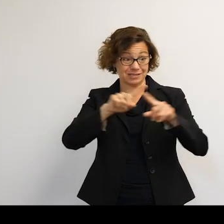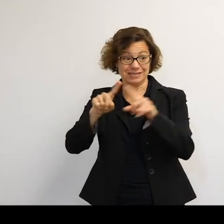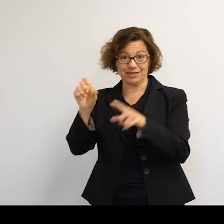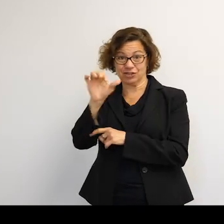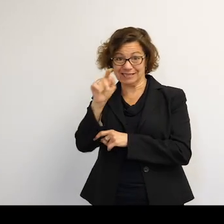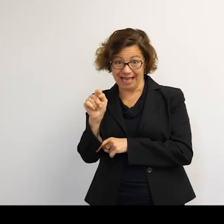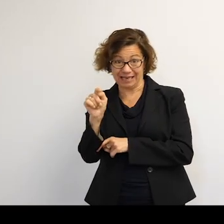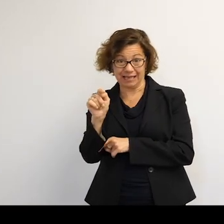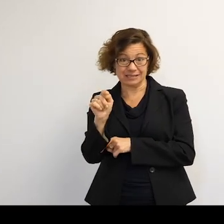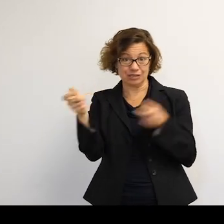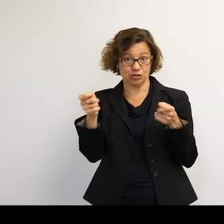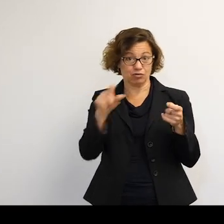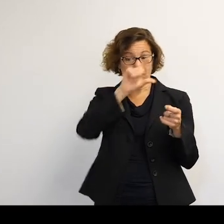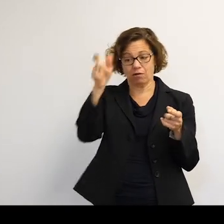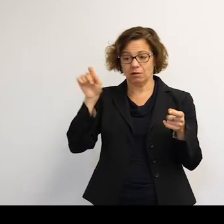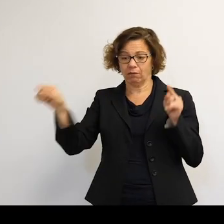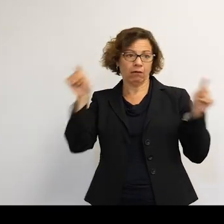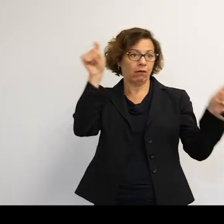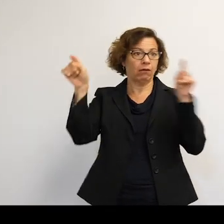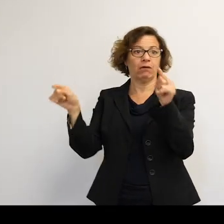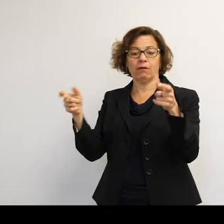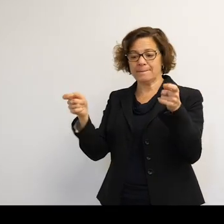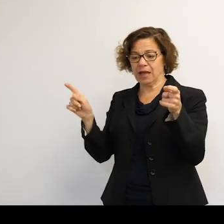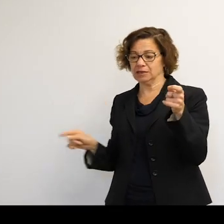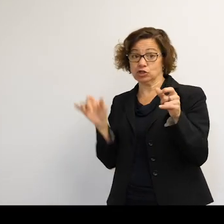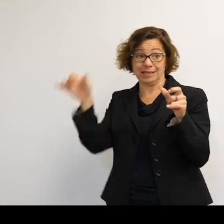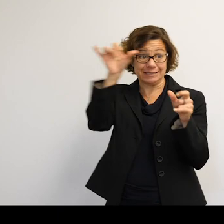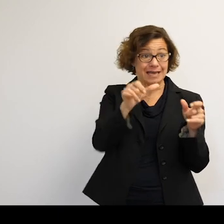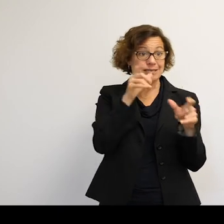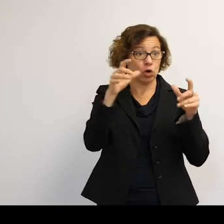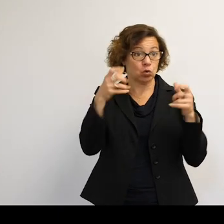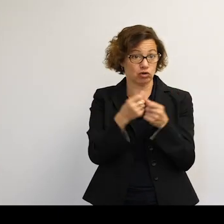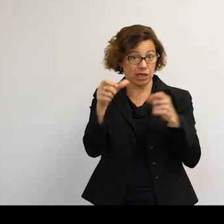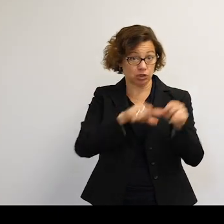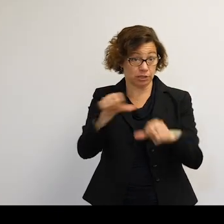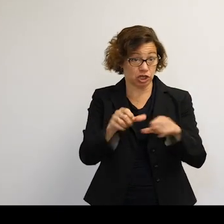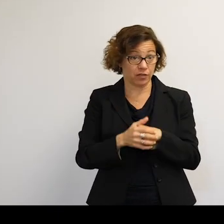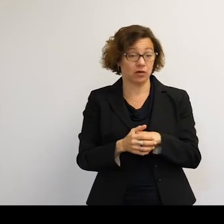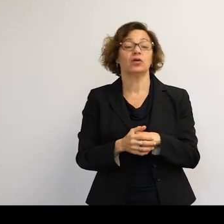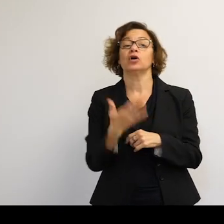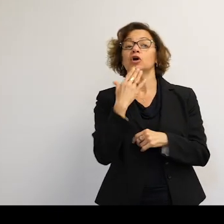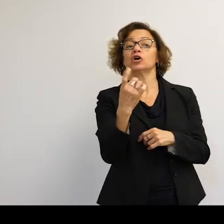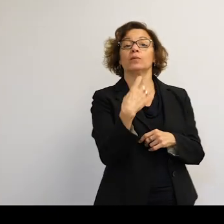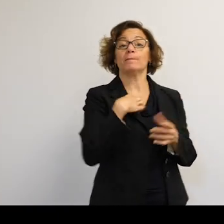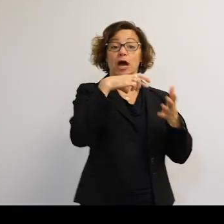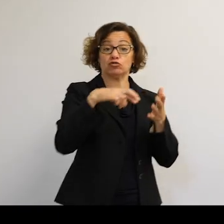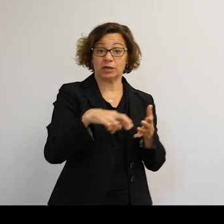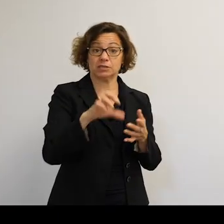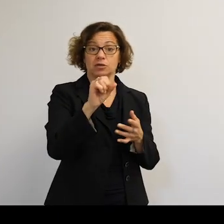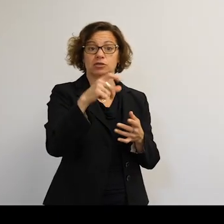so they don't crash into each other? That is a great question. So one of my research areas now is in space traffic control